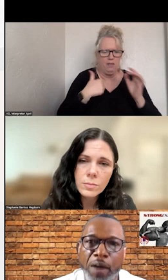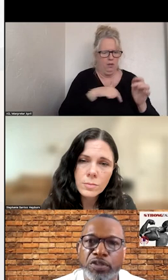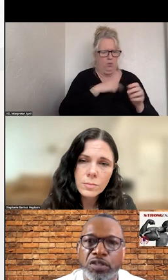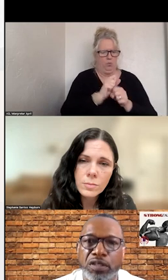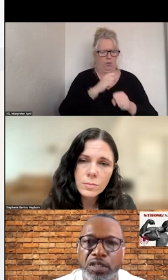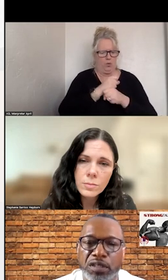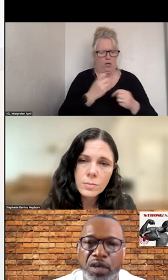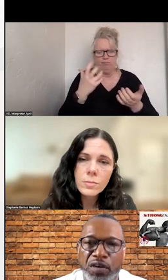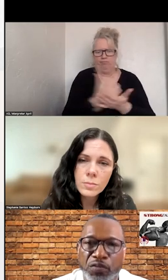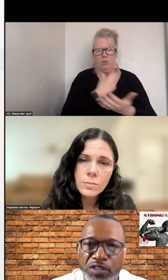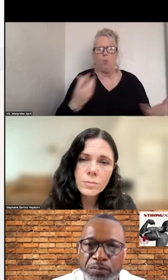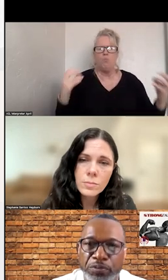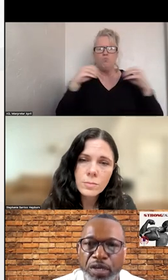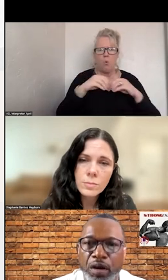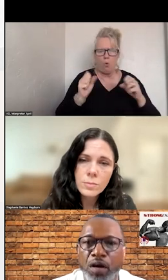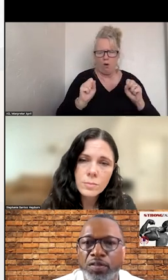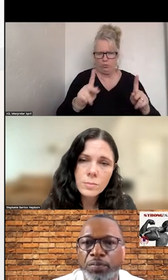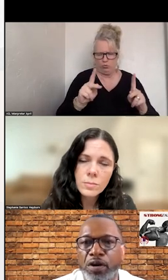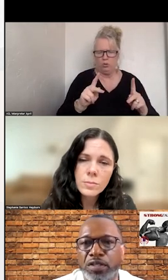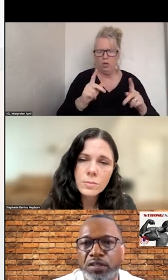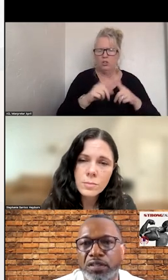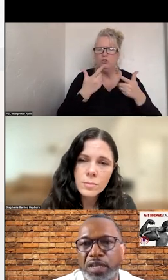MORE OPPORTUNITIES FOR US TO BRING ALL OF THE PARTIES TO THE